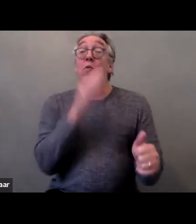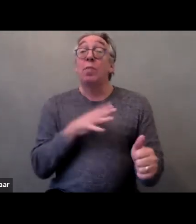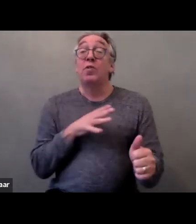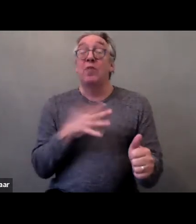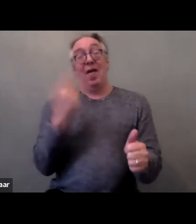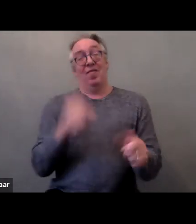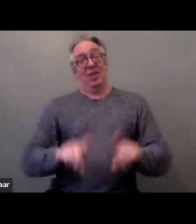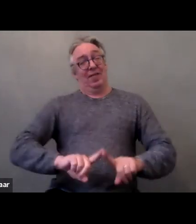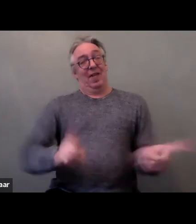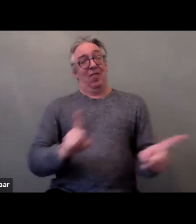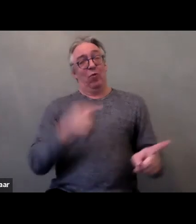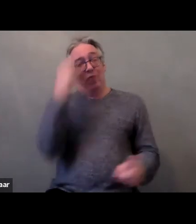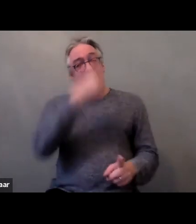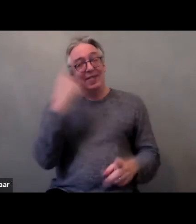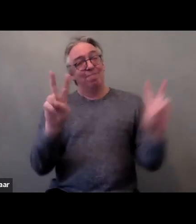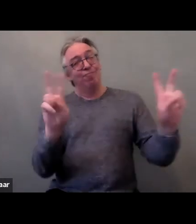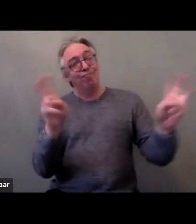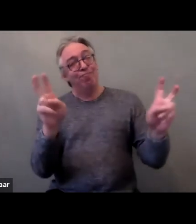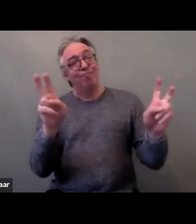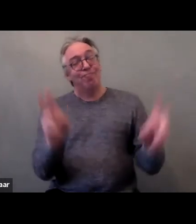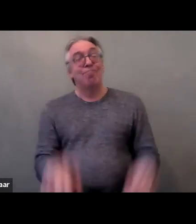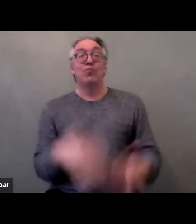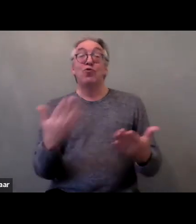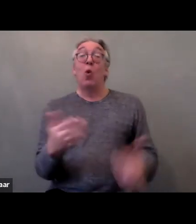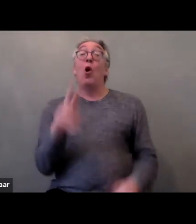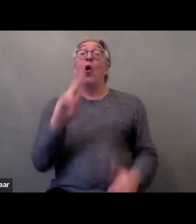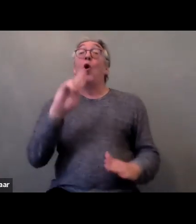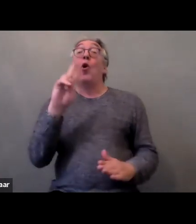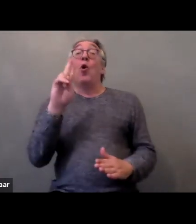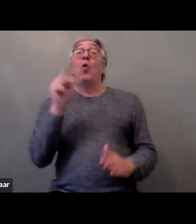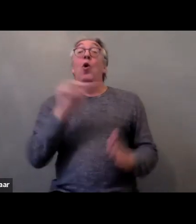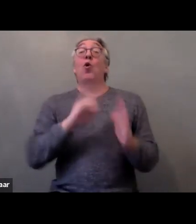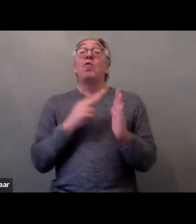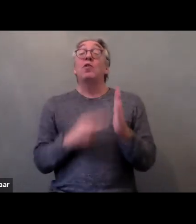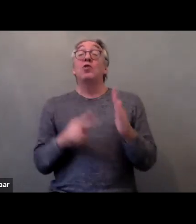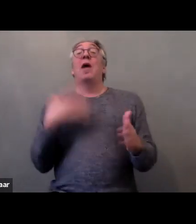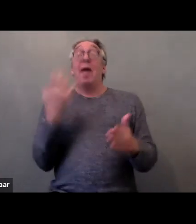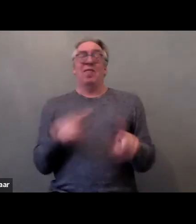and therefore the Convention uses different terms to identify